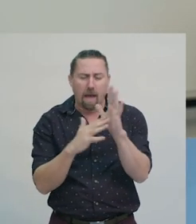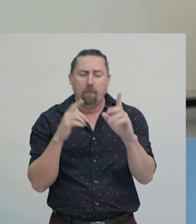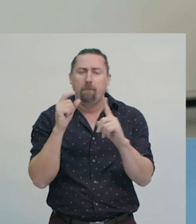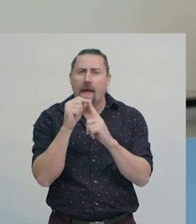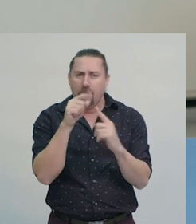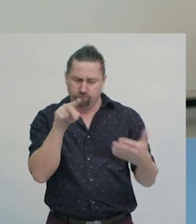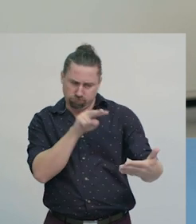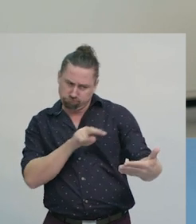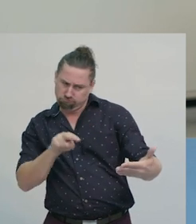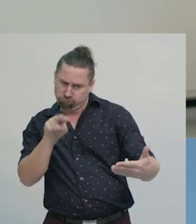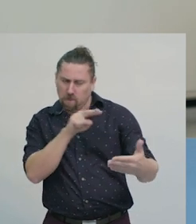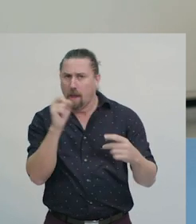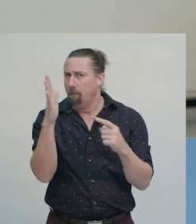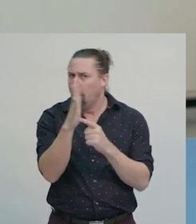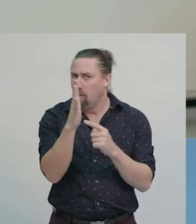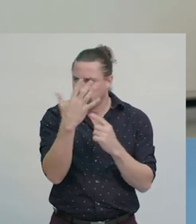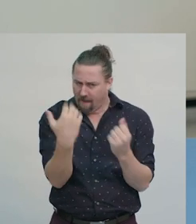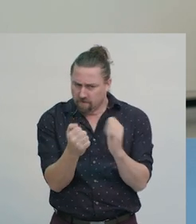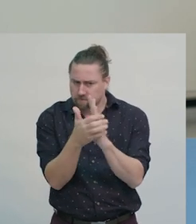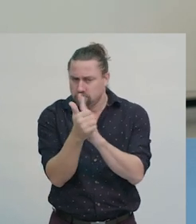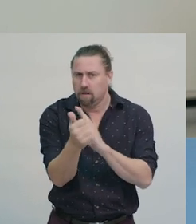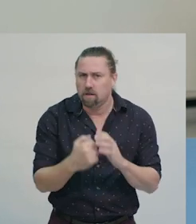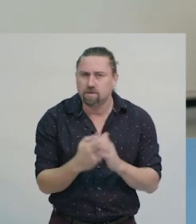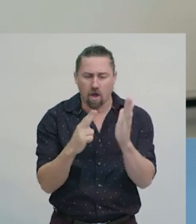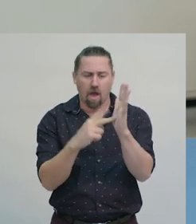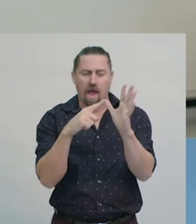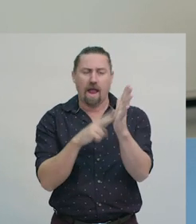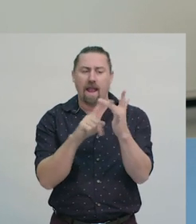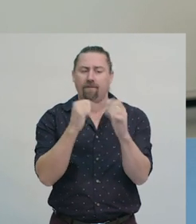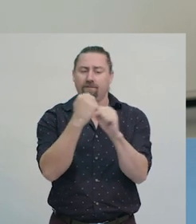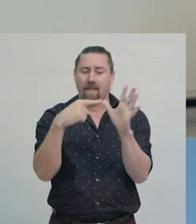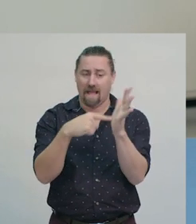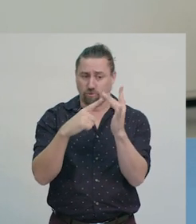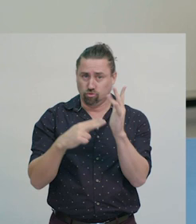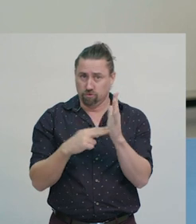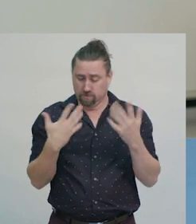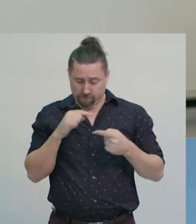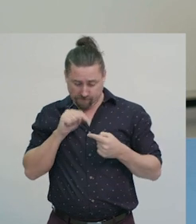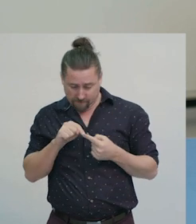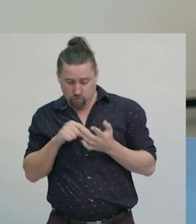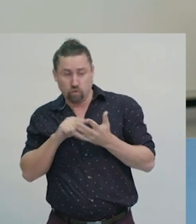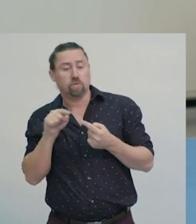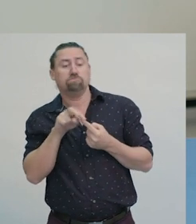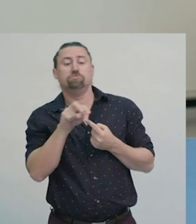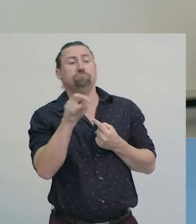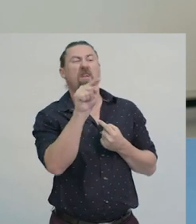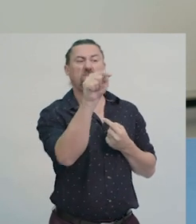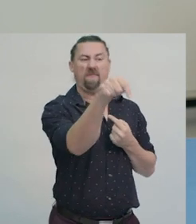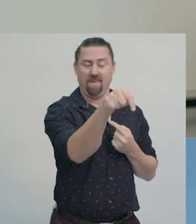Map-reading skills are important for everyone. Navigation is when we find a pathway from one place to another,